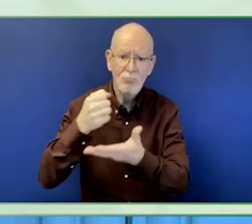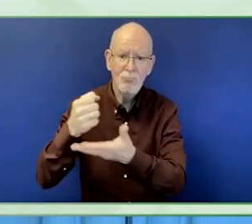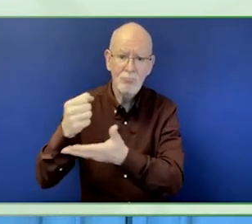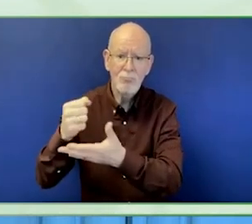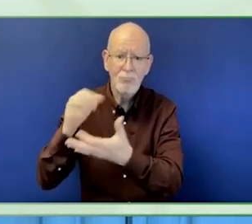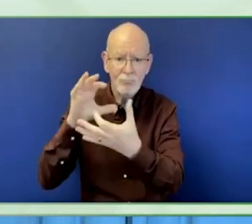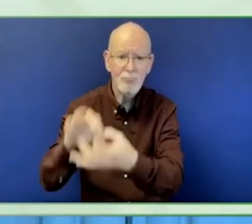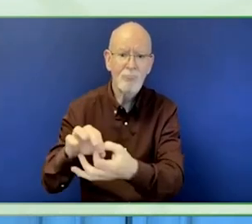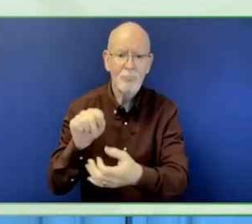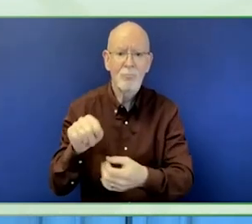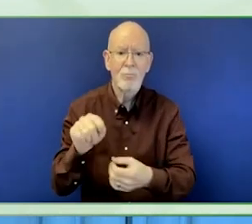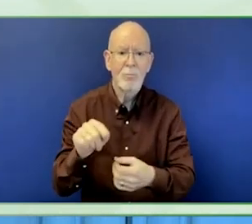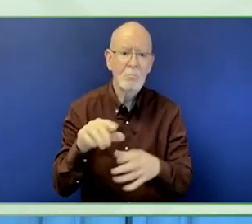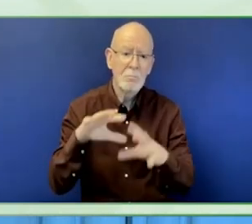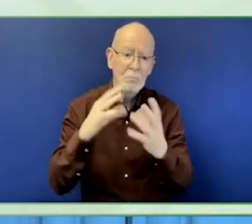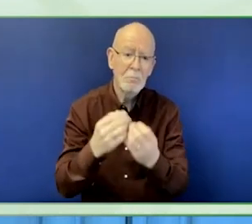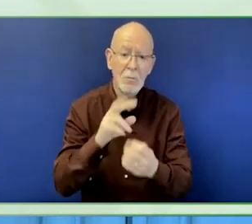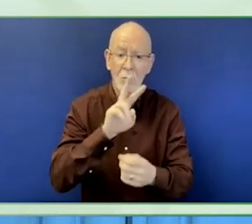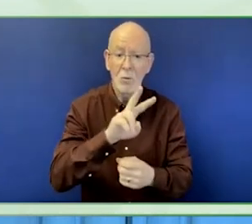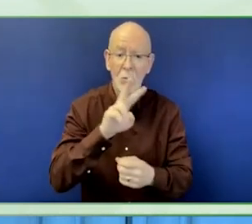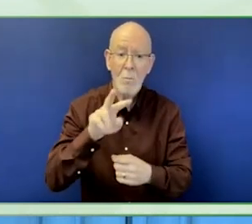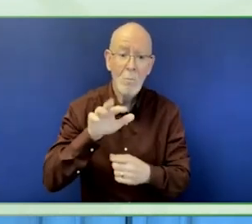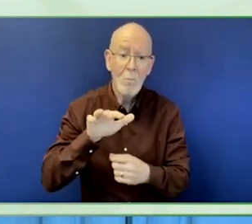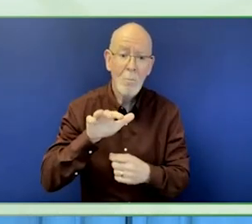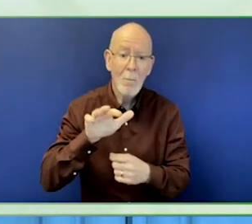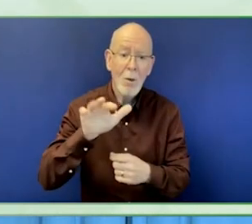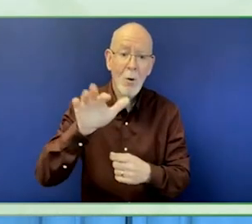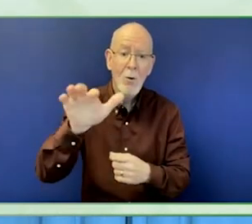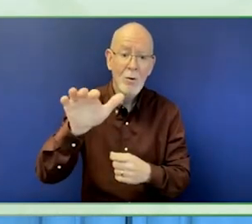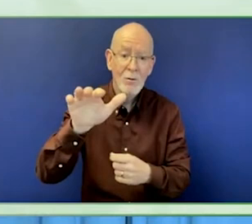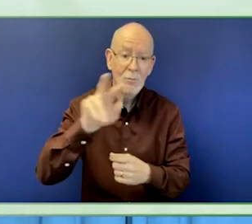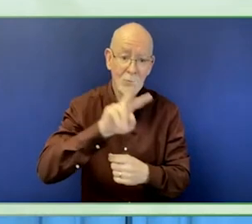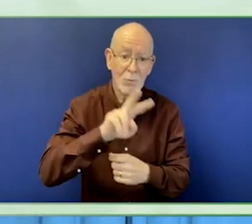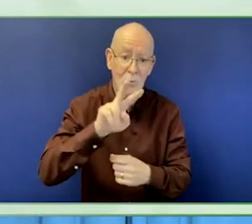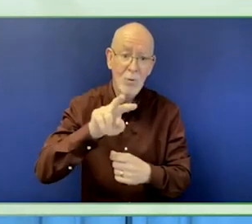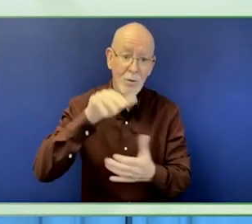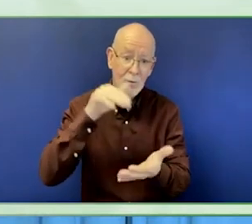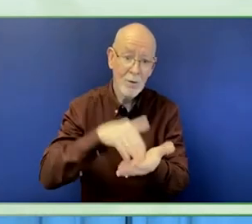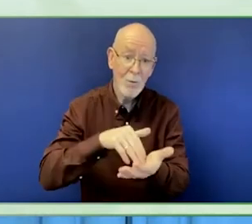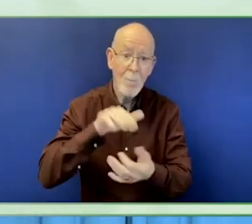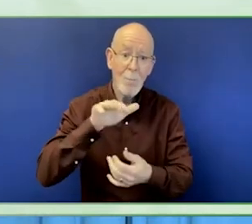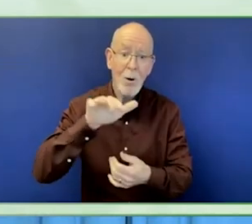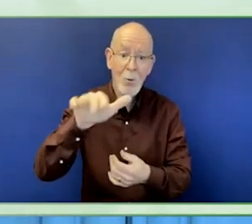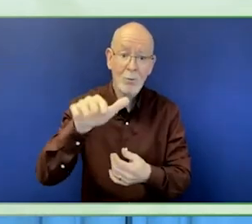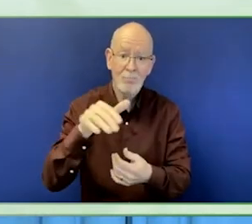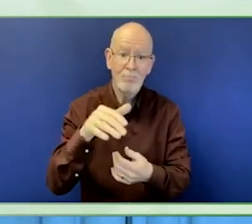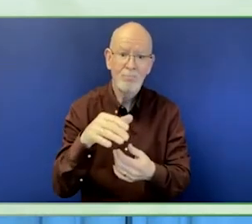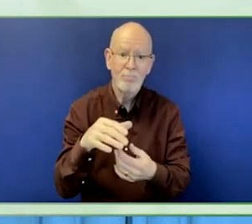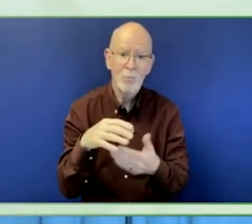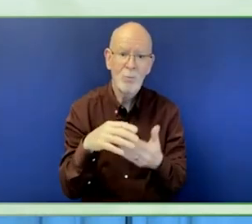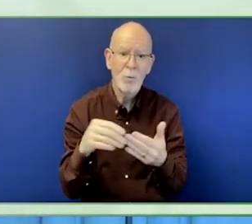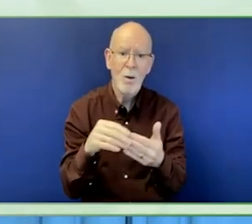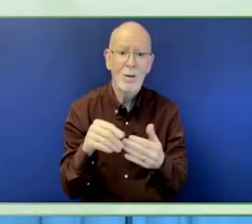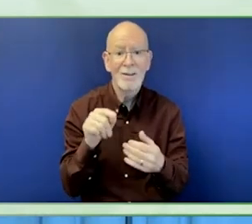The way that we address disability within that strategy is to ensure that people with disabilities are part of the public.